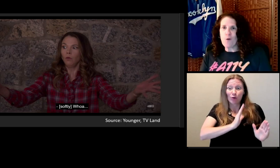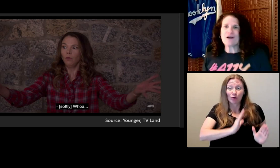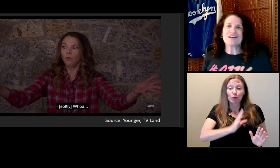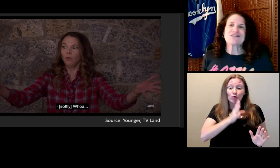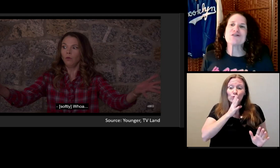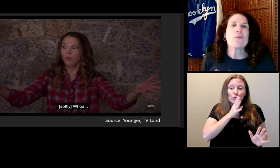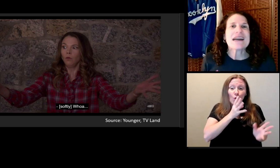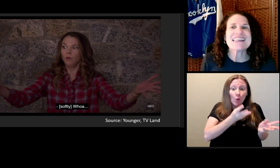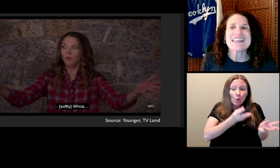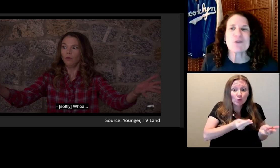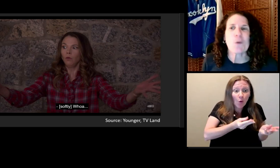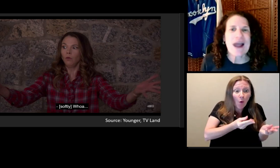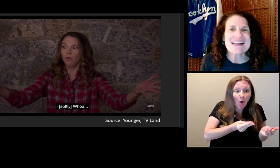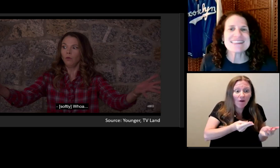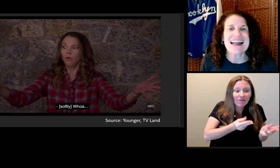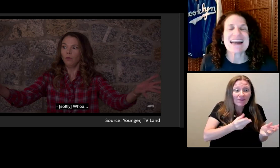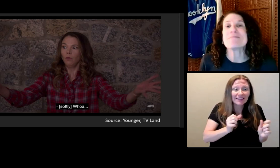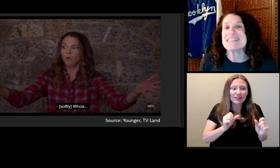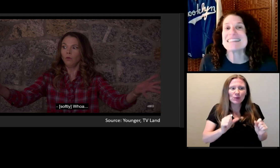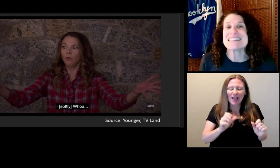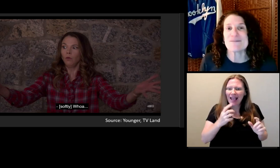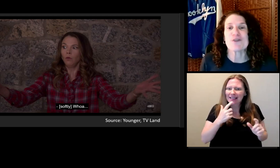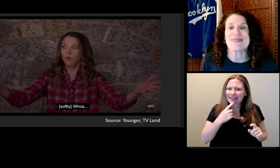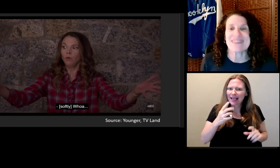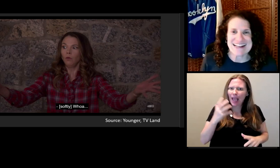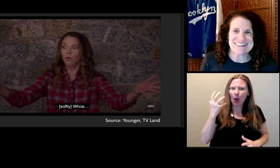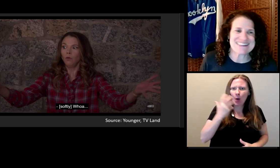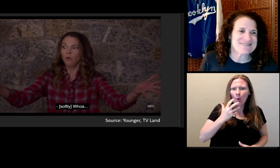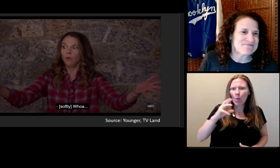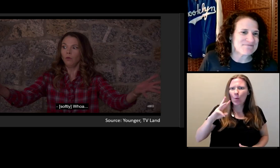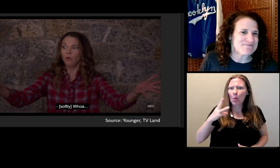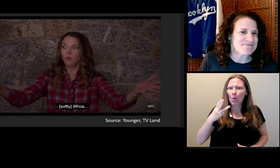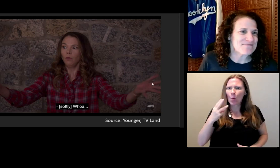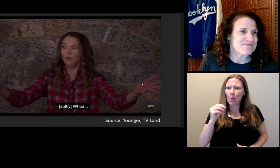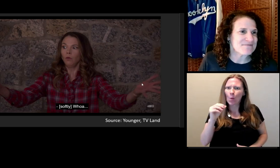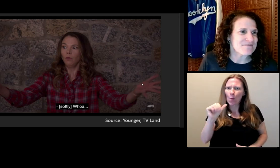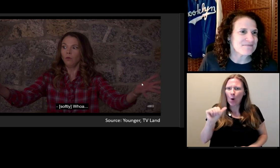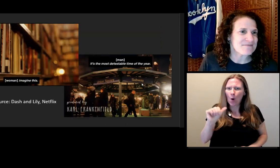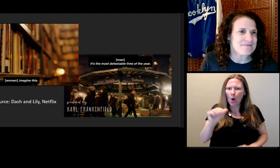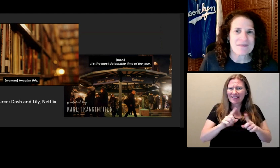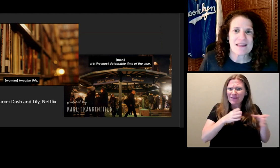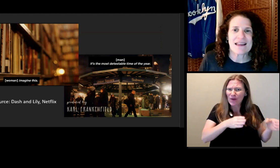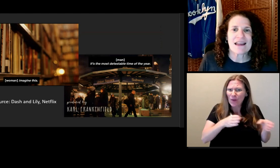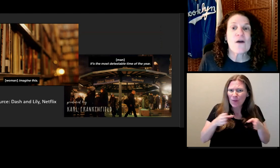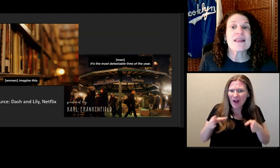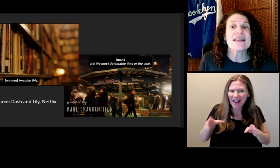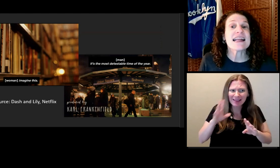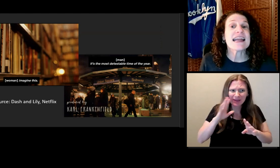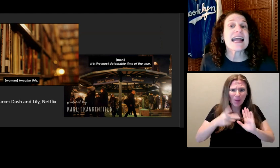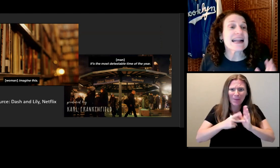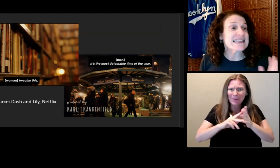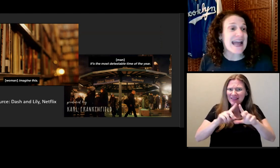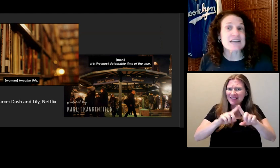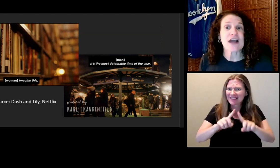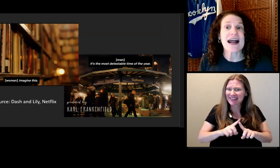So many different ways, and it means different things. Lily and Dash had a voiceover.